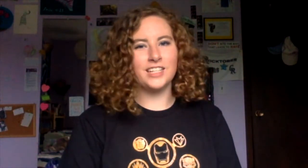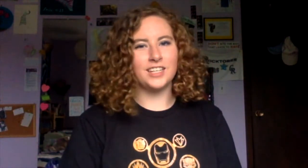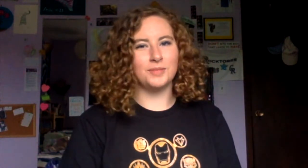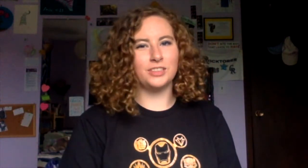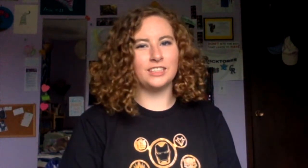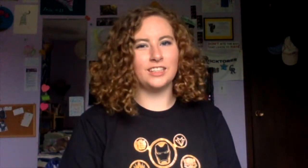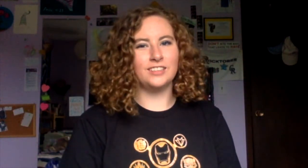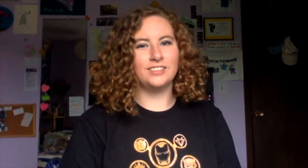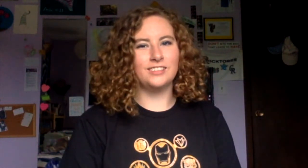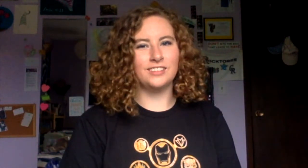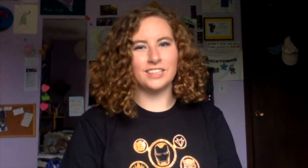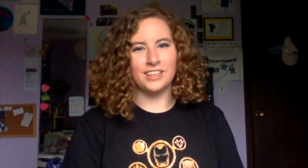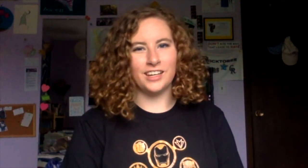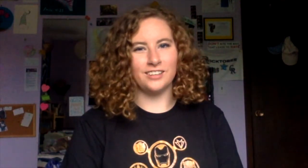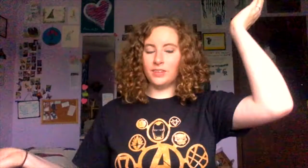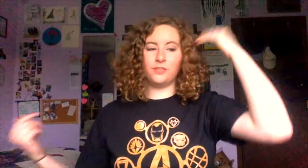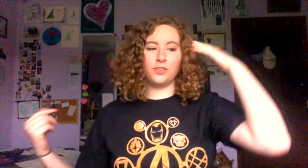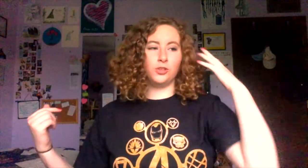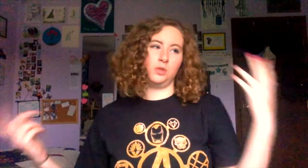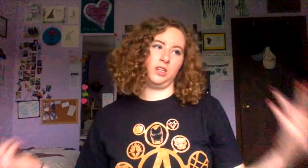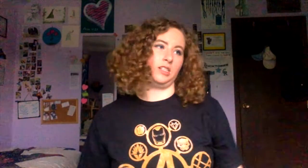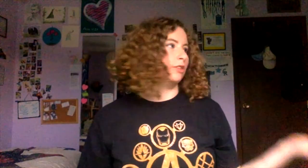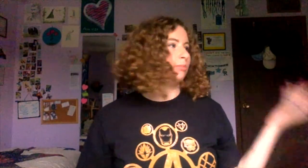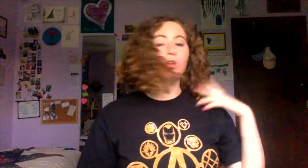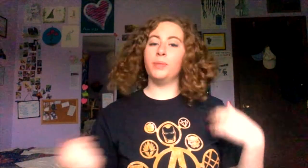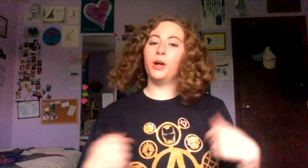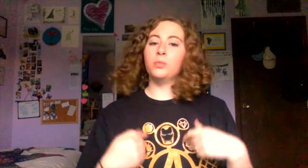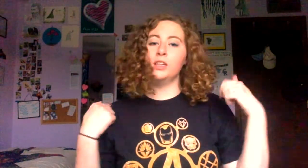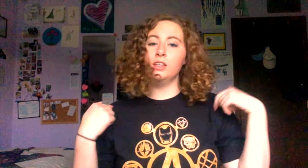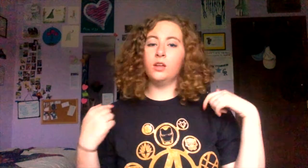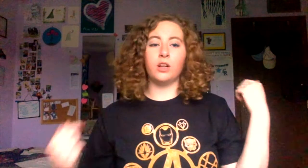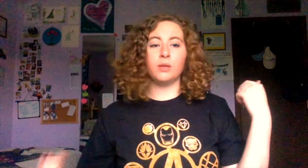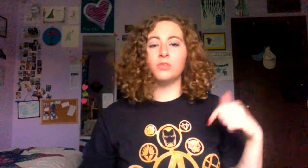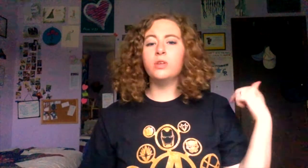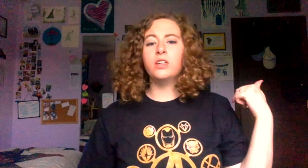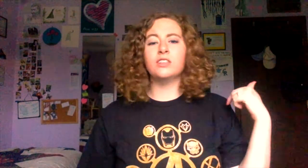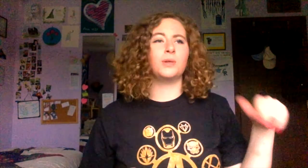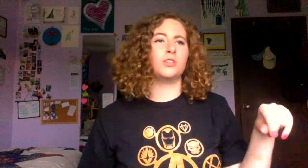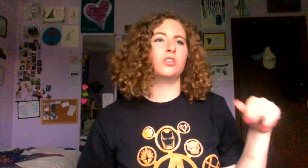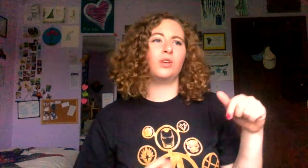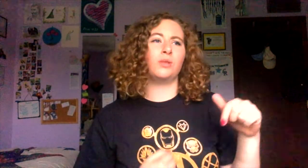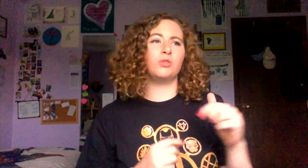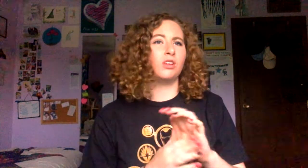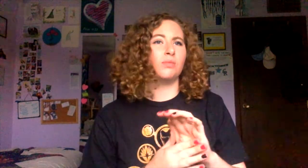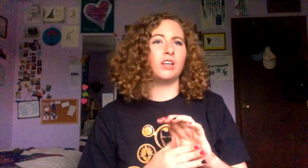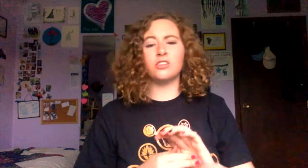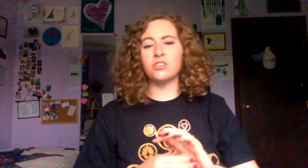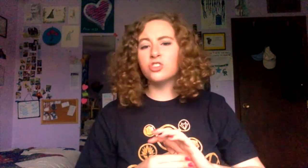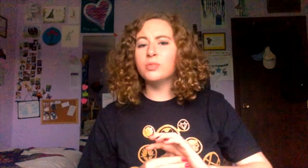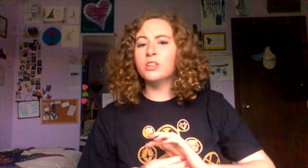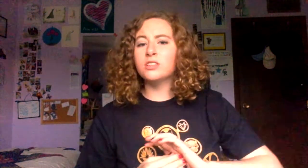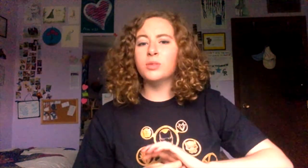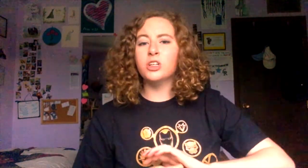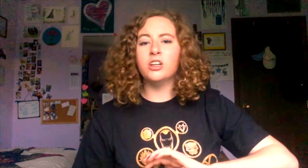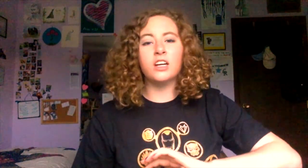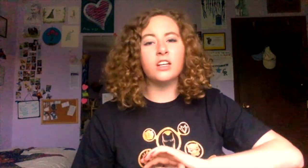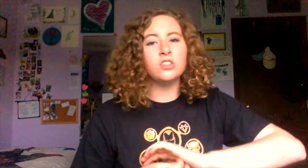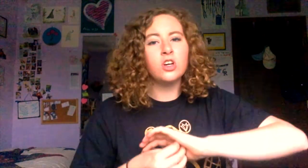Til next time, Theresa, see ya then. If you want to hear more about me and what I'm doing this summer in my internship and